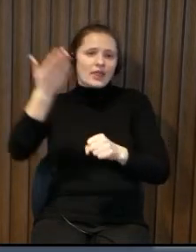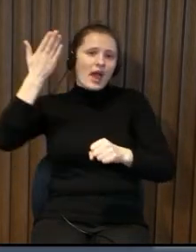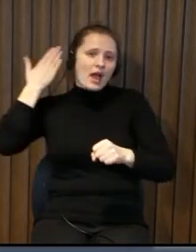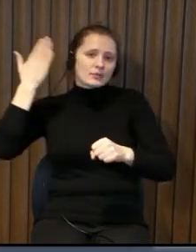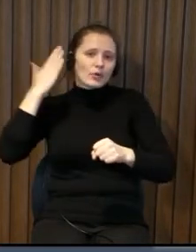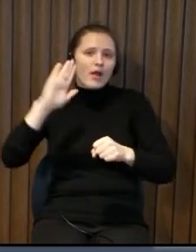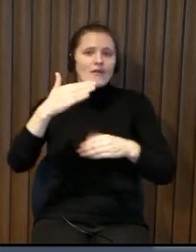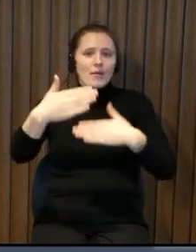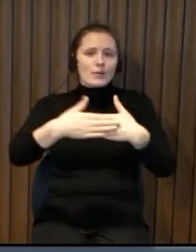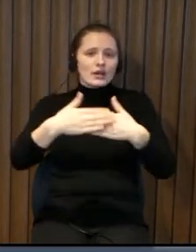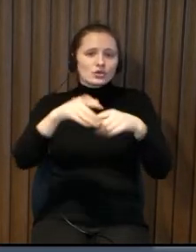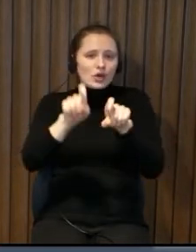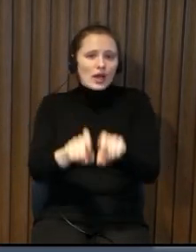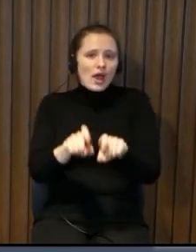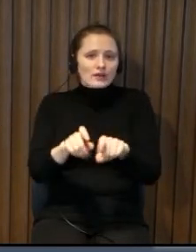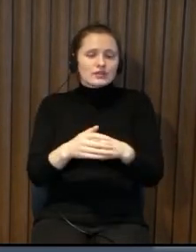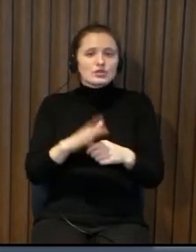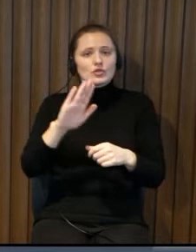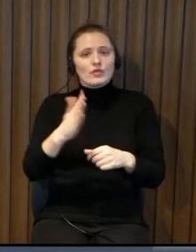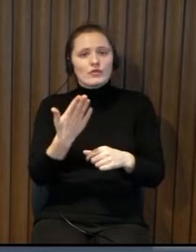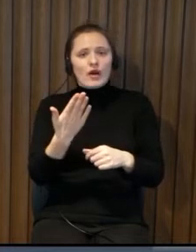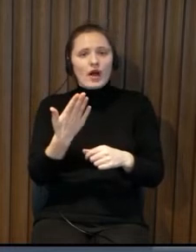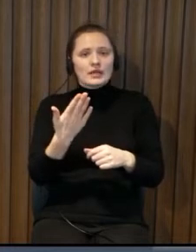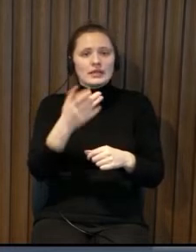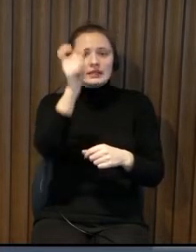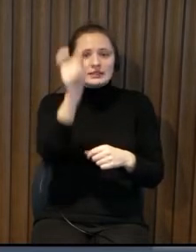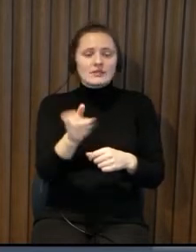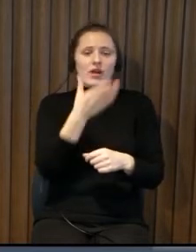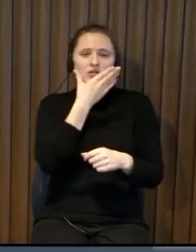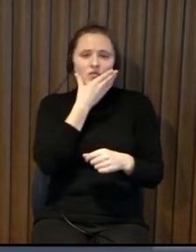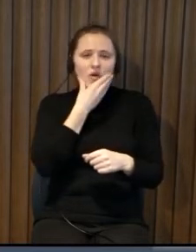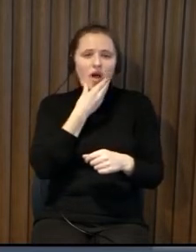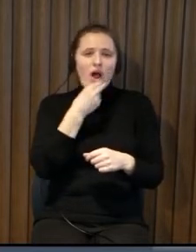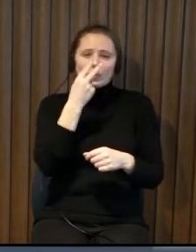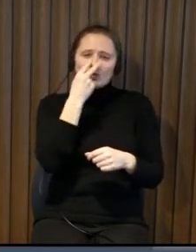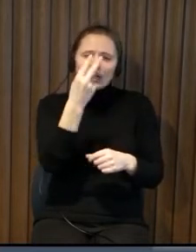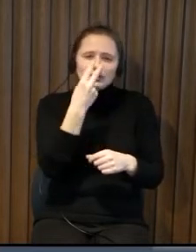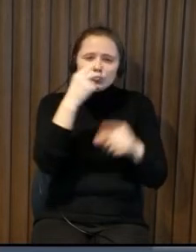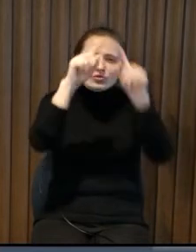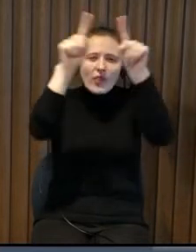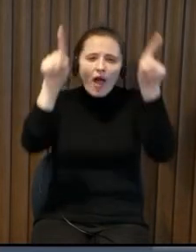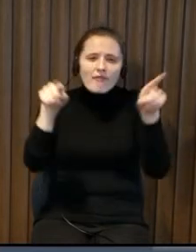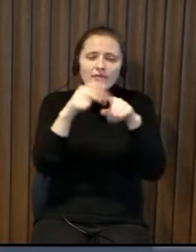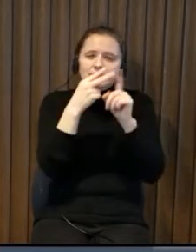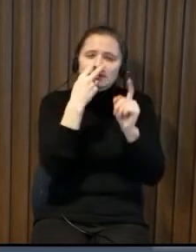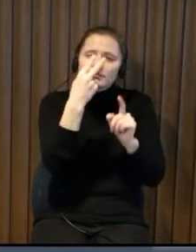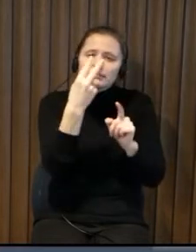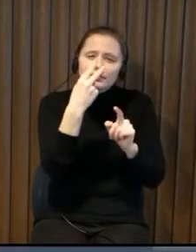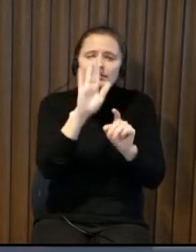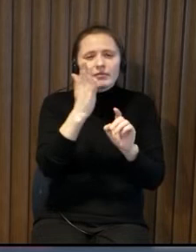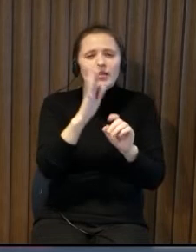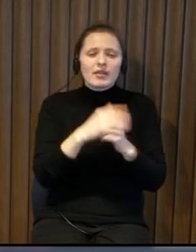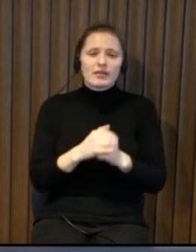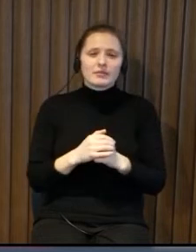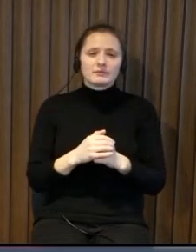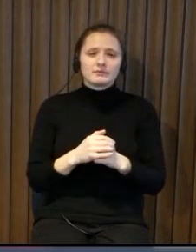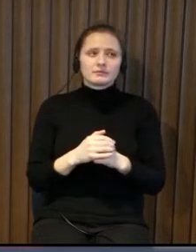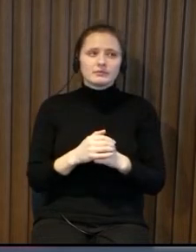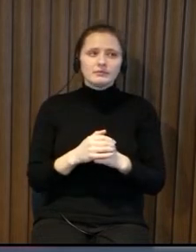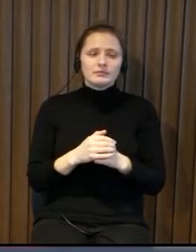are in a wheelchair can they only sit in the first row or or from back row and for a person with